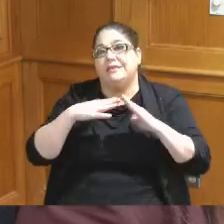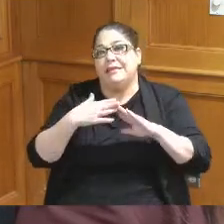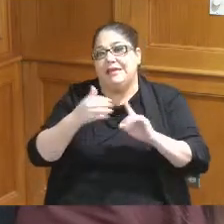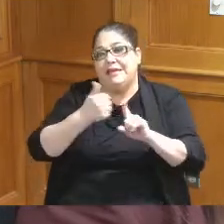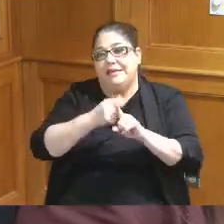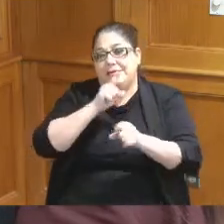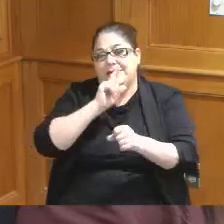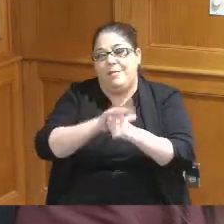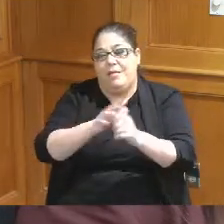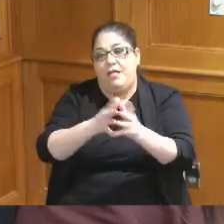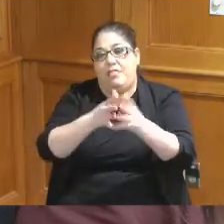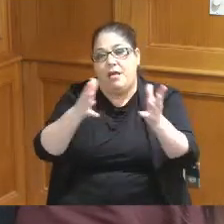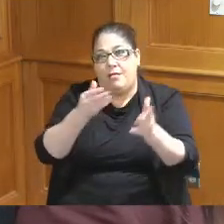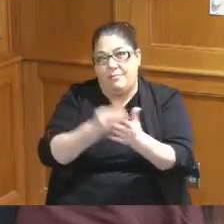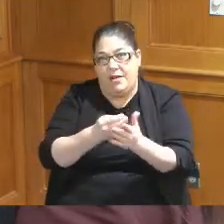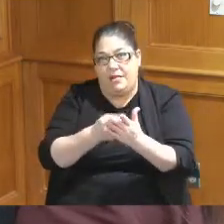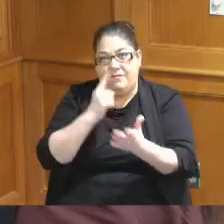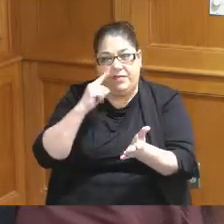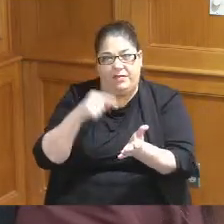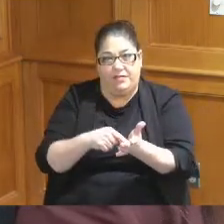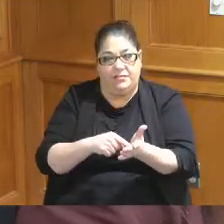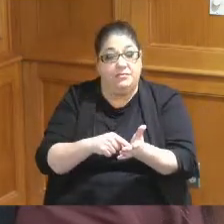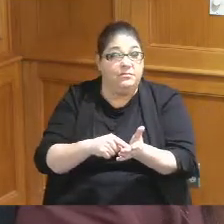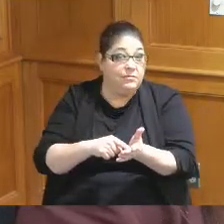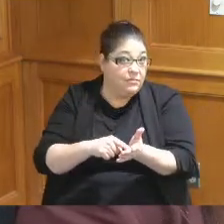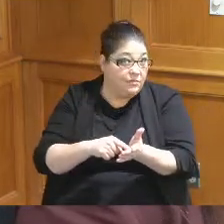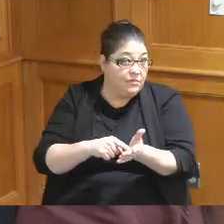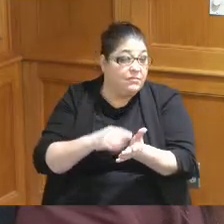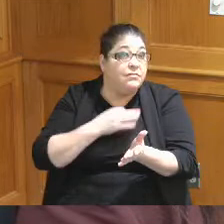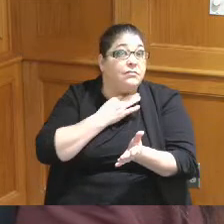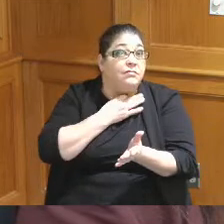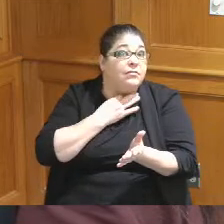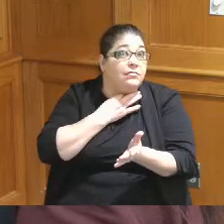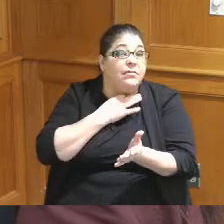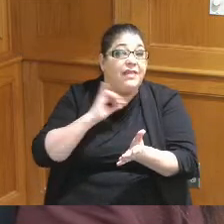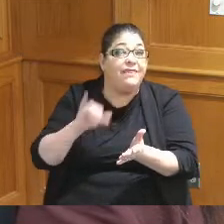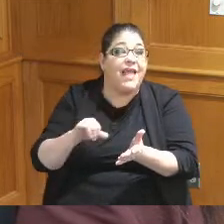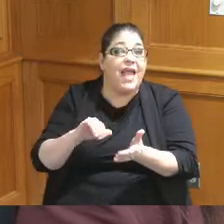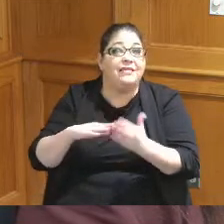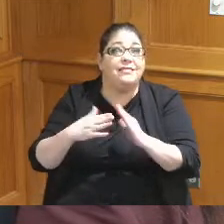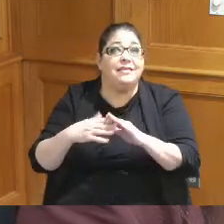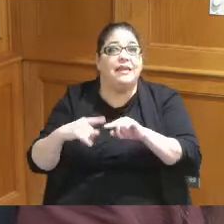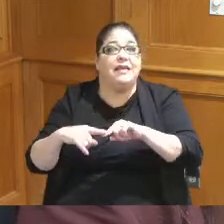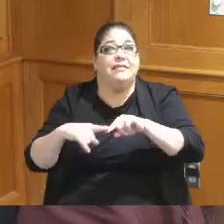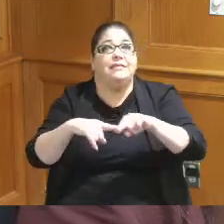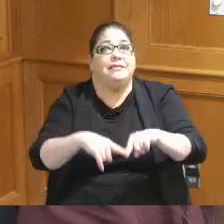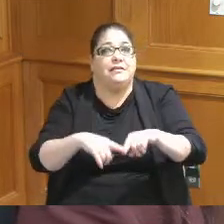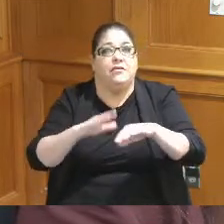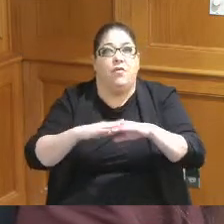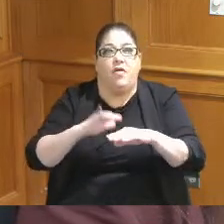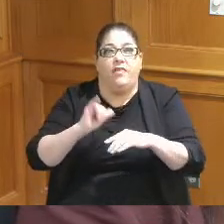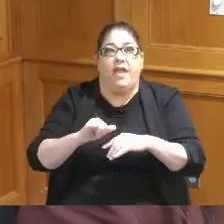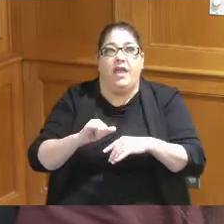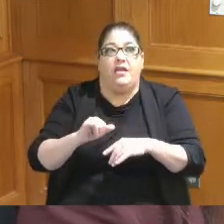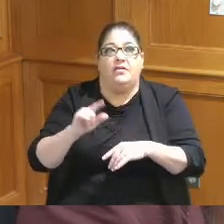a lot of money to this and I just wondered is it contingent on the sale of the train that